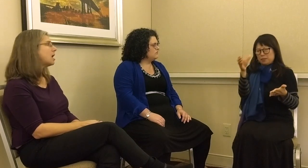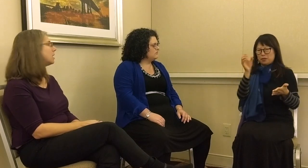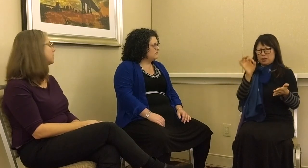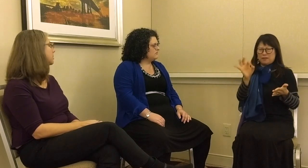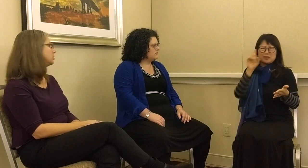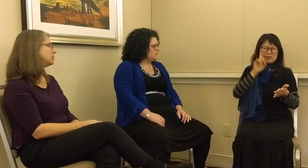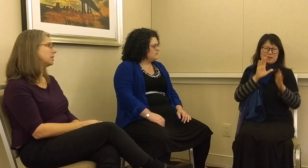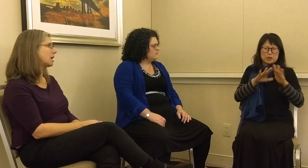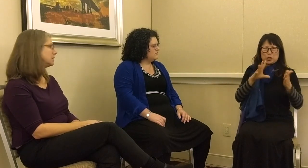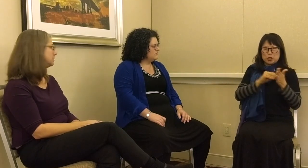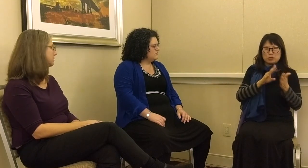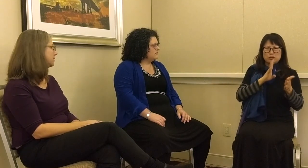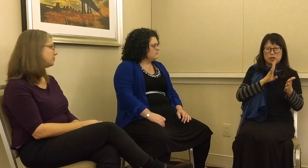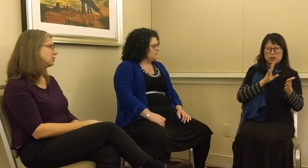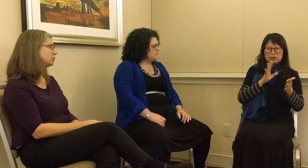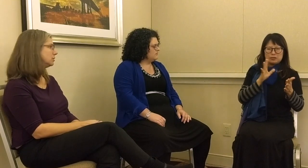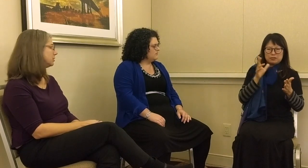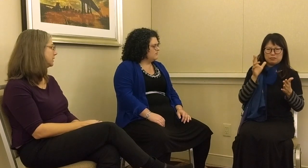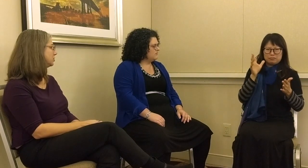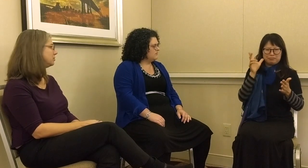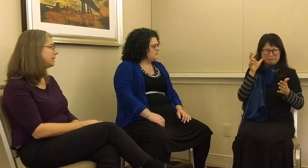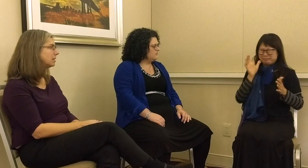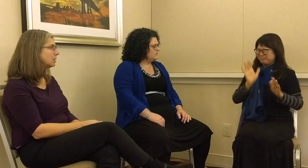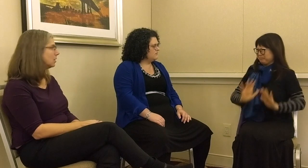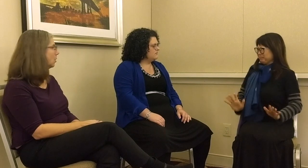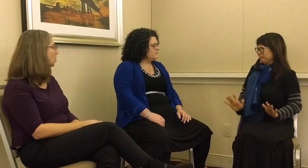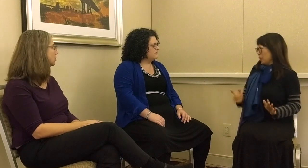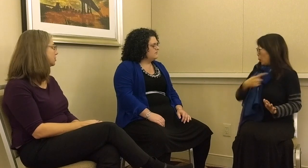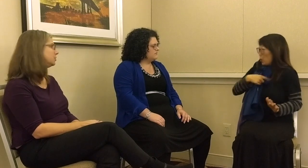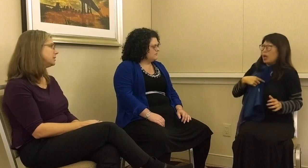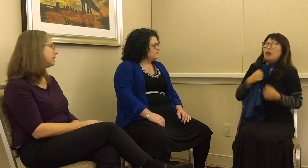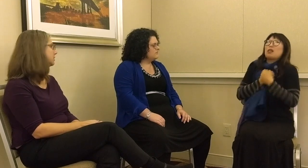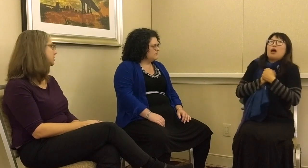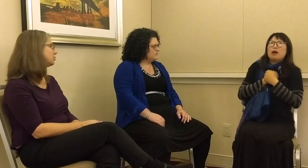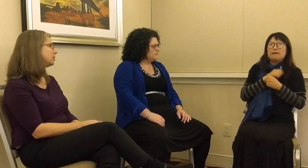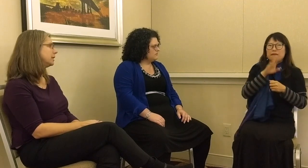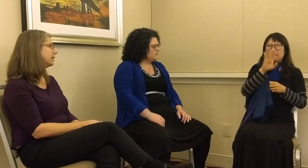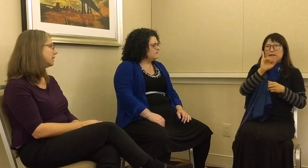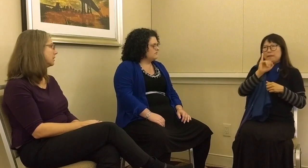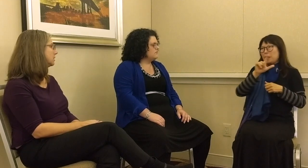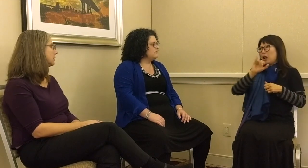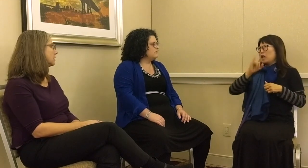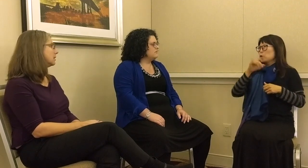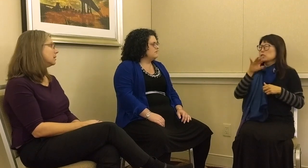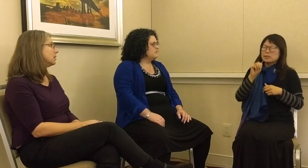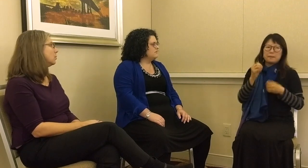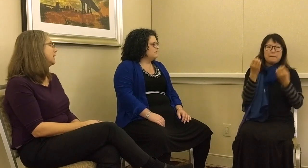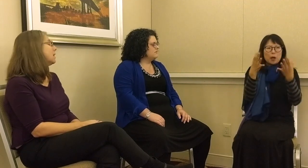not opposed to the concept of deaf children learning to speak or to use any residual hearing.